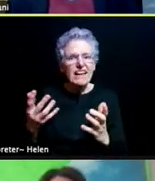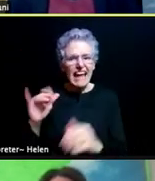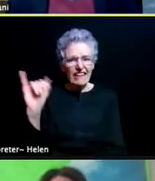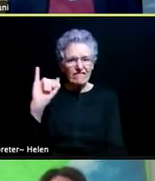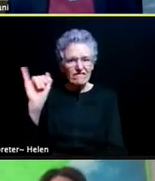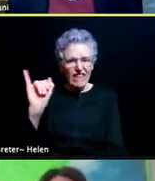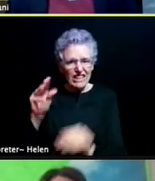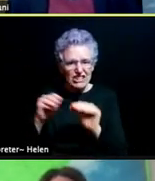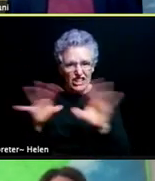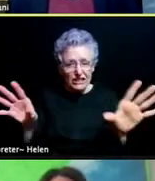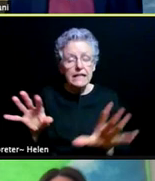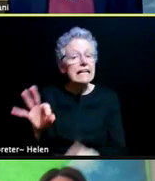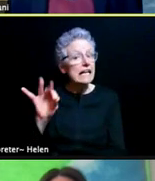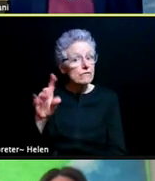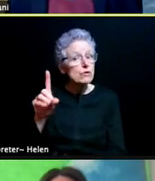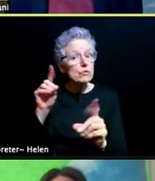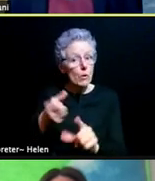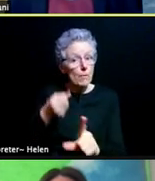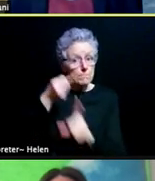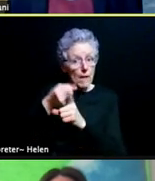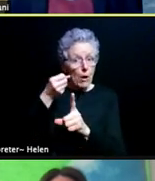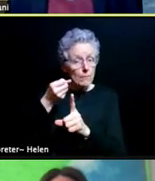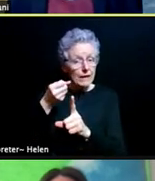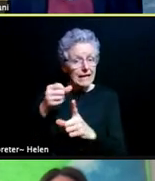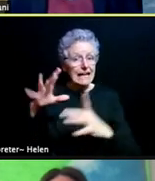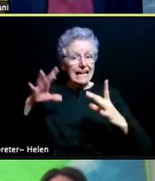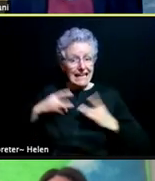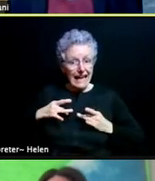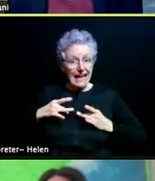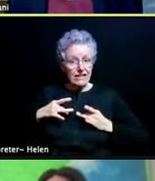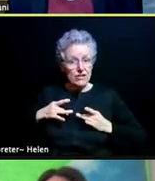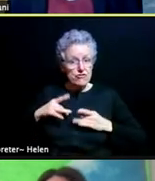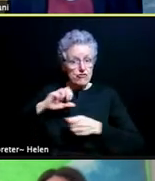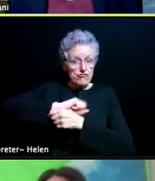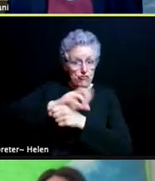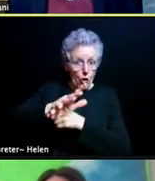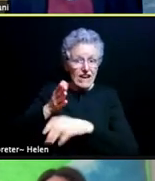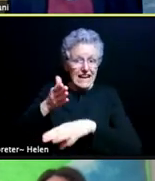and if you do get COVID, the viral burden is really low.